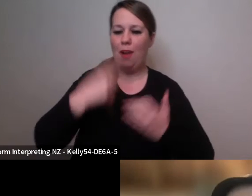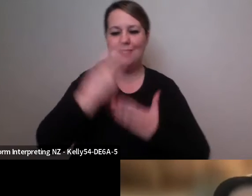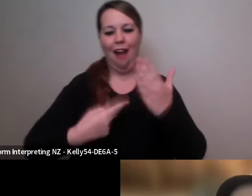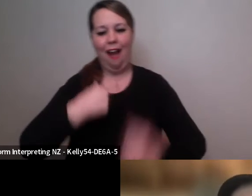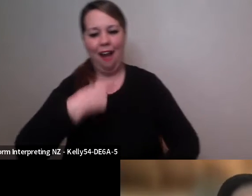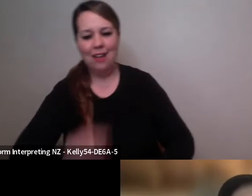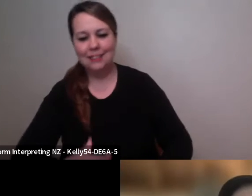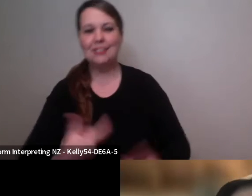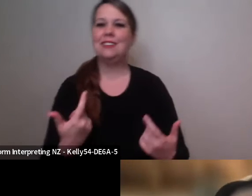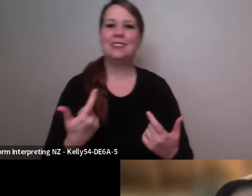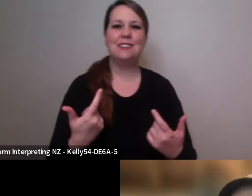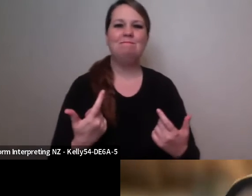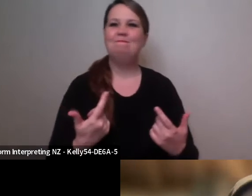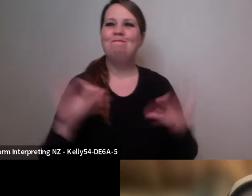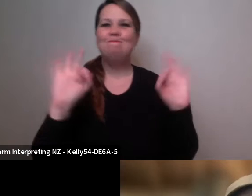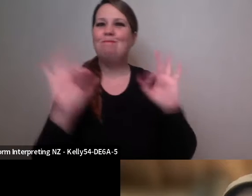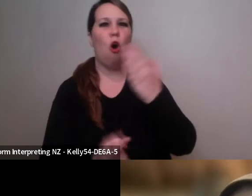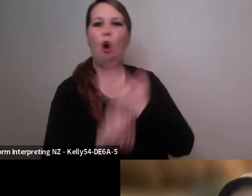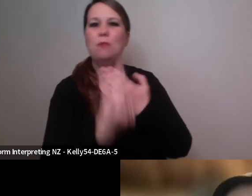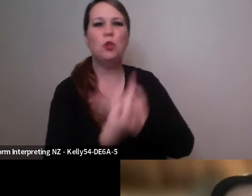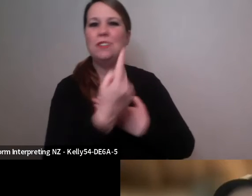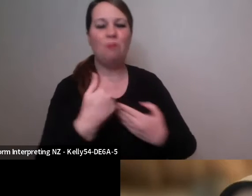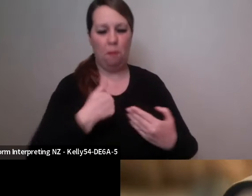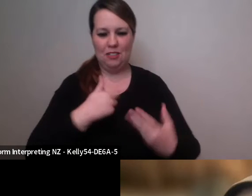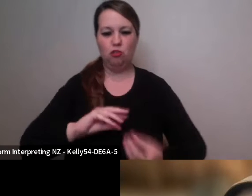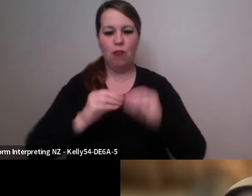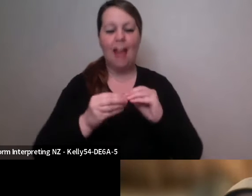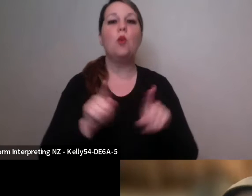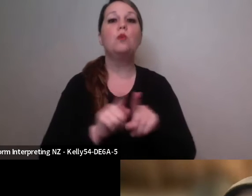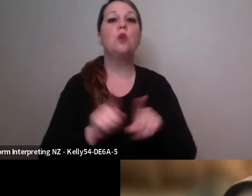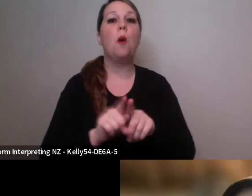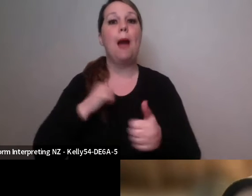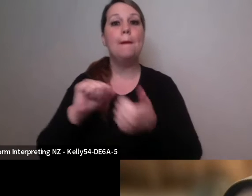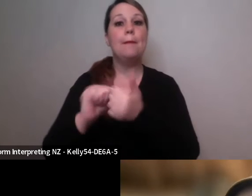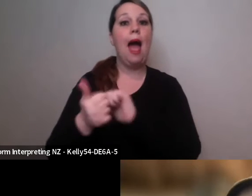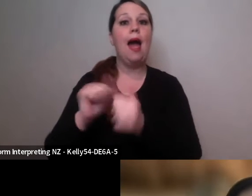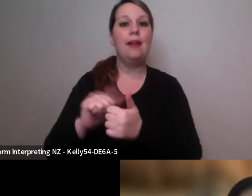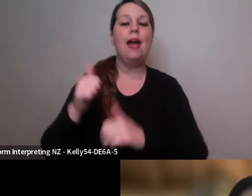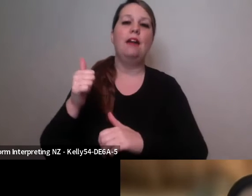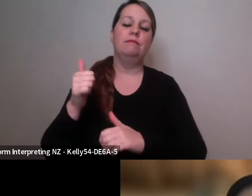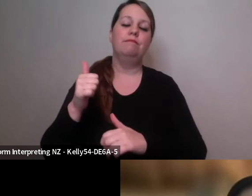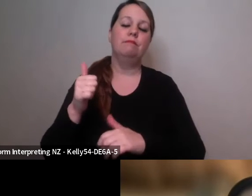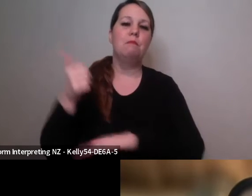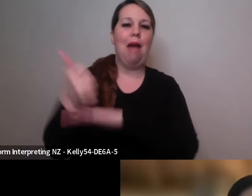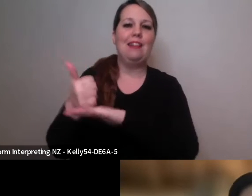create, and also for personal reasons my partner is based in Scotland so it just